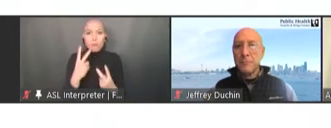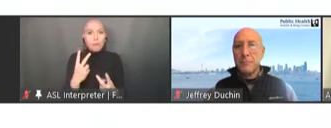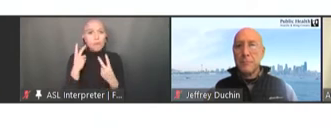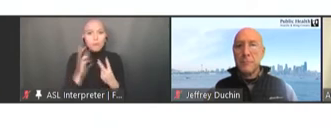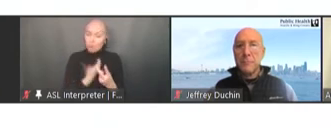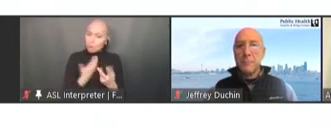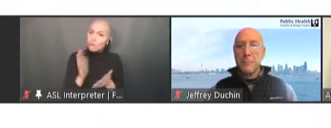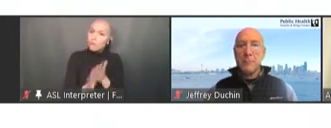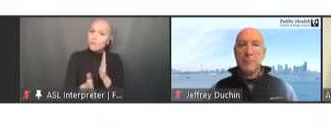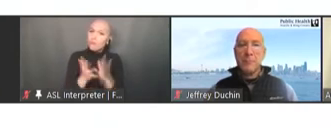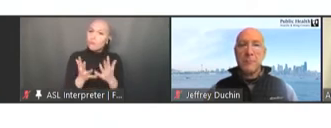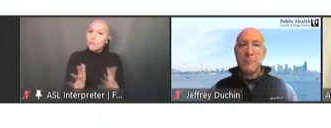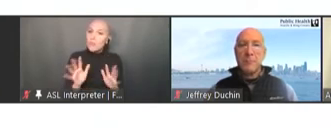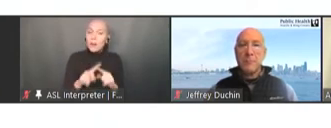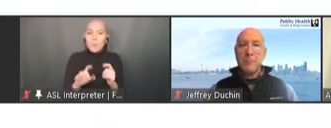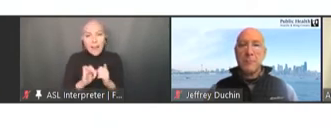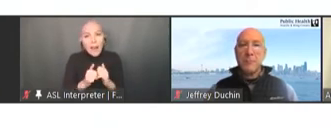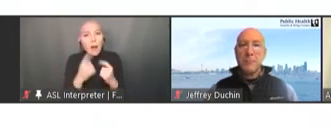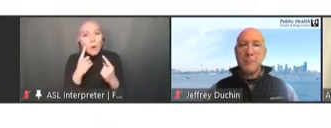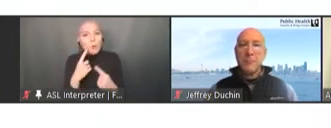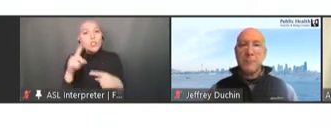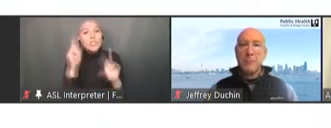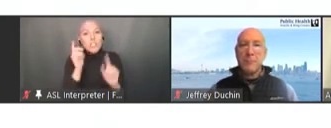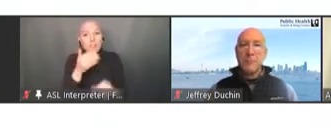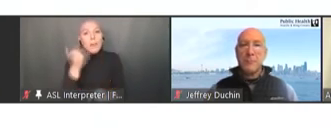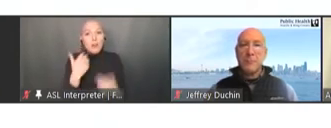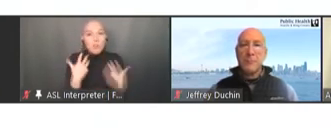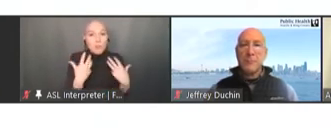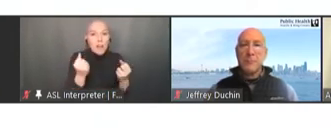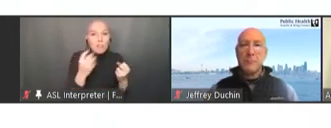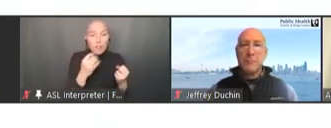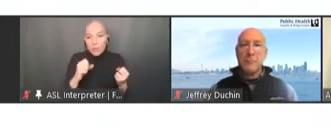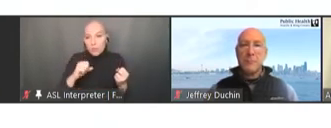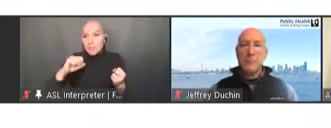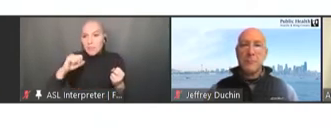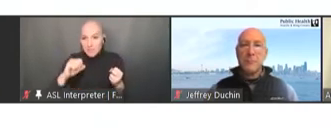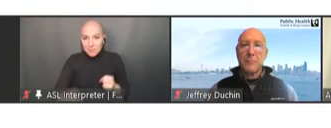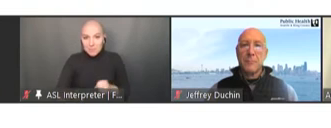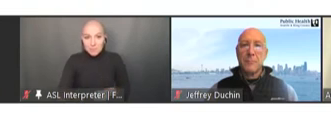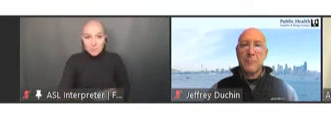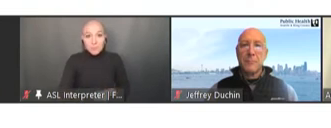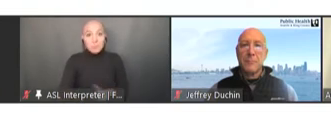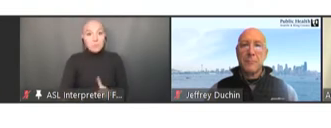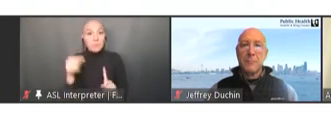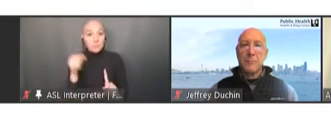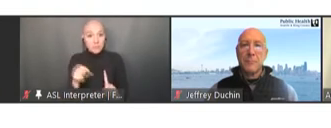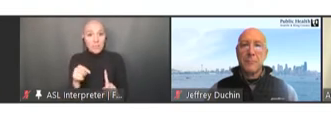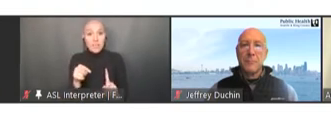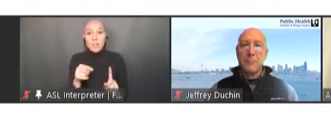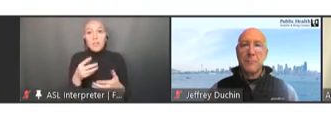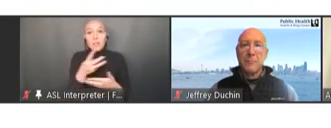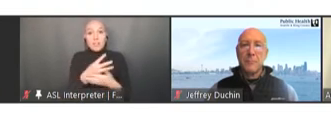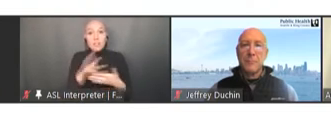This slide takes a long look at global vaccination coverage over the past four decades,